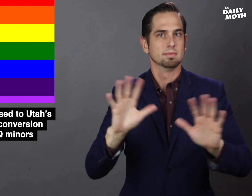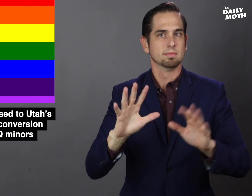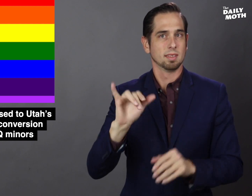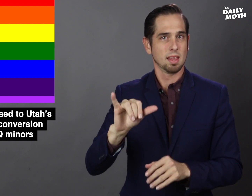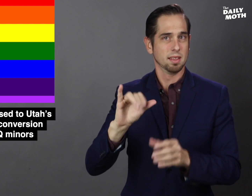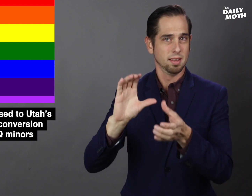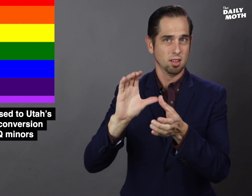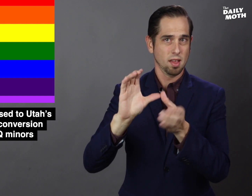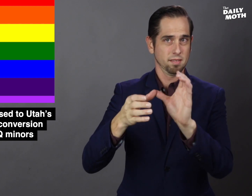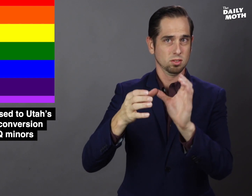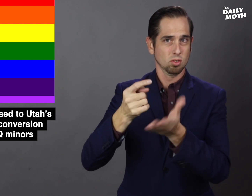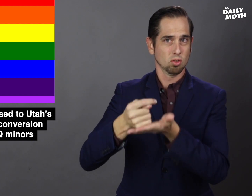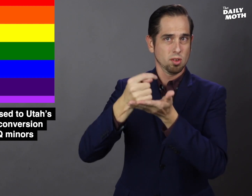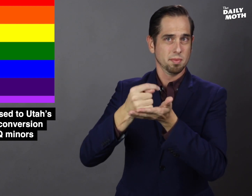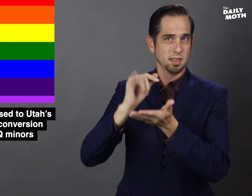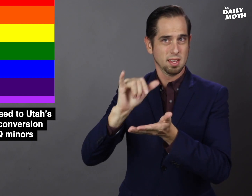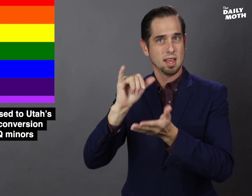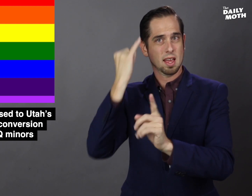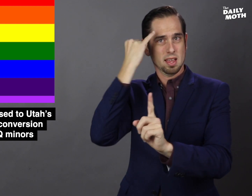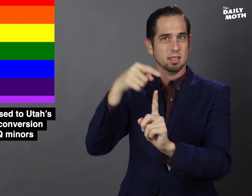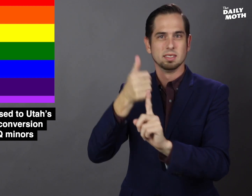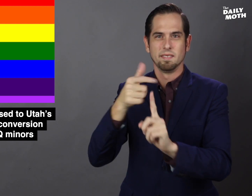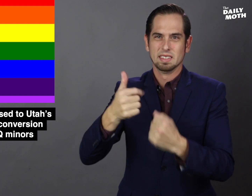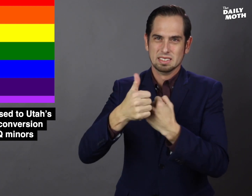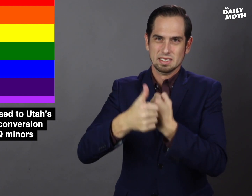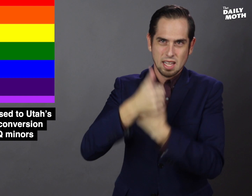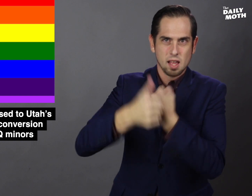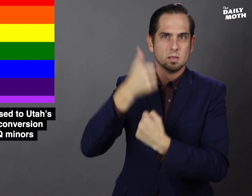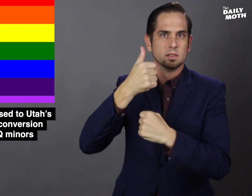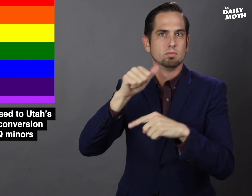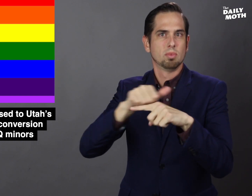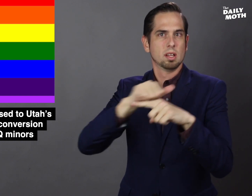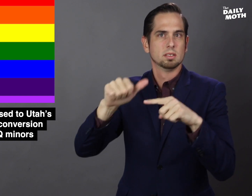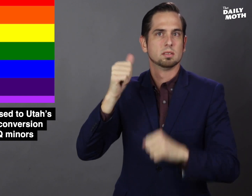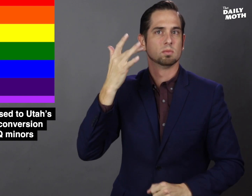conversion therapy was a dangerous practice